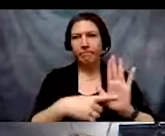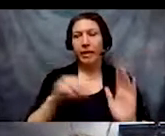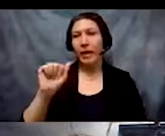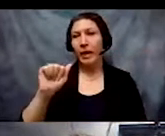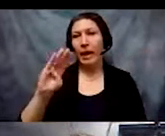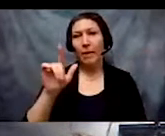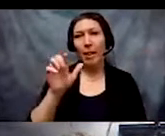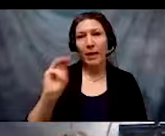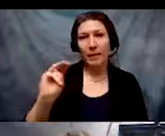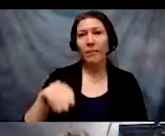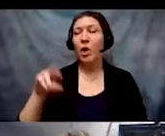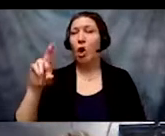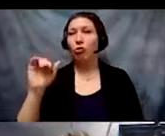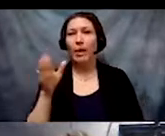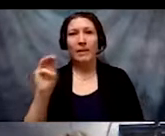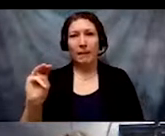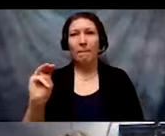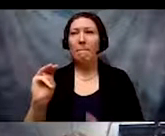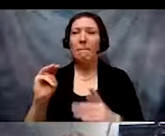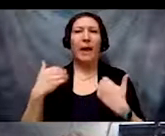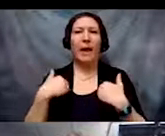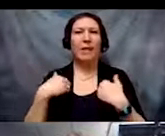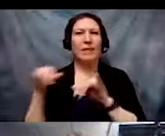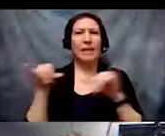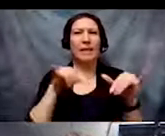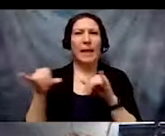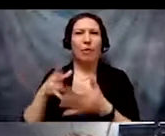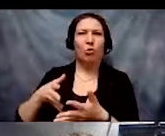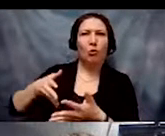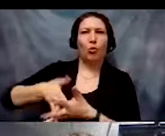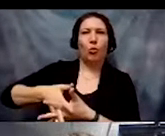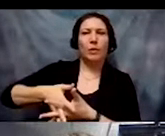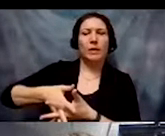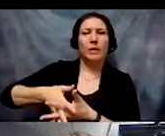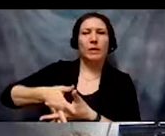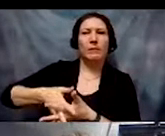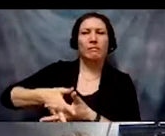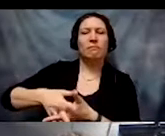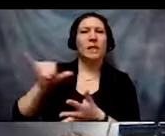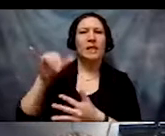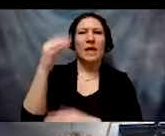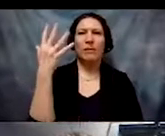racism share roots from the same tree. In the United States,